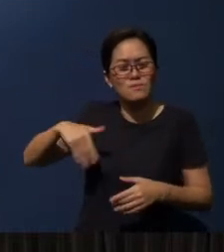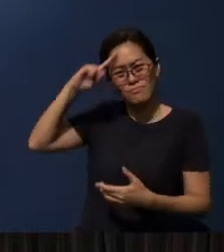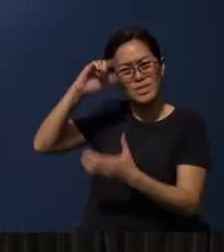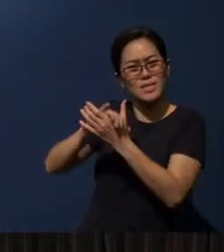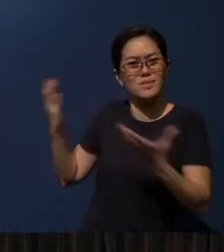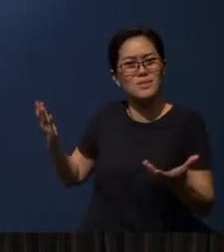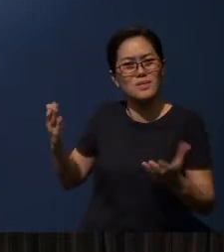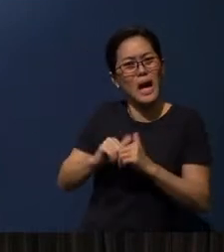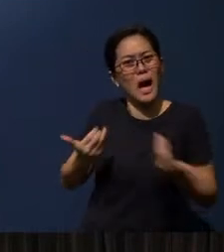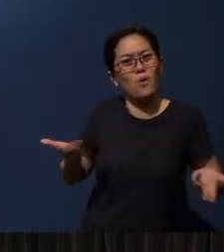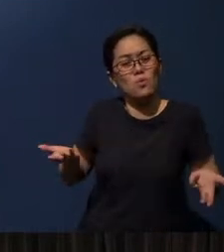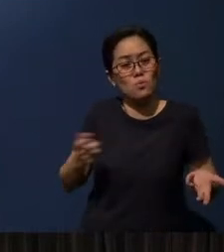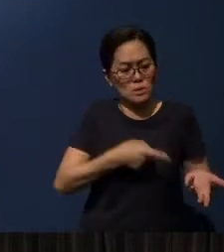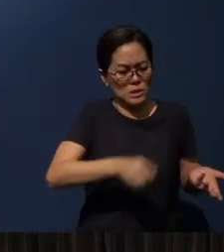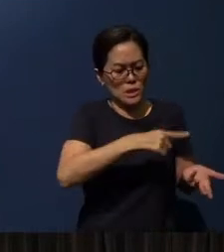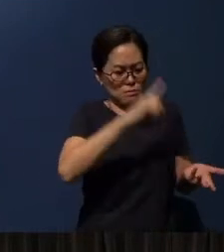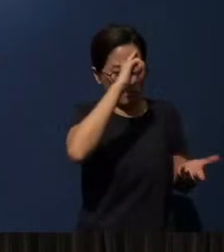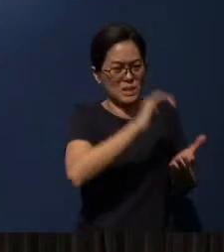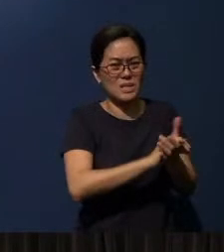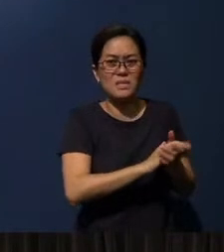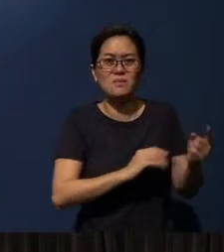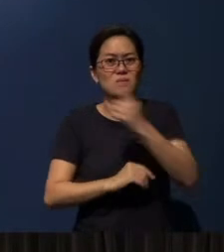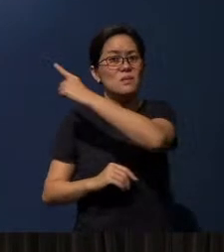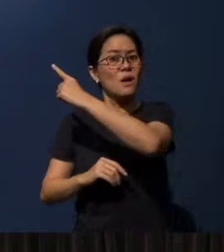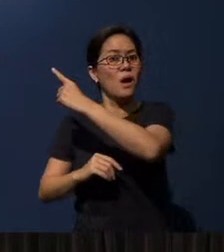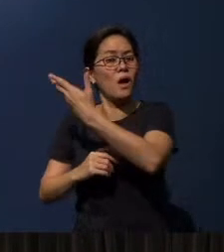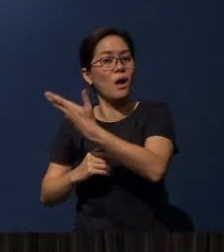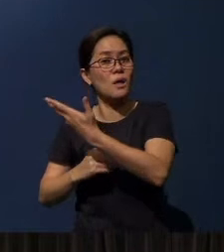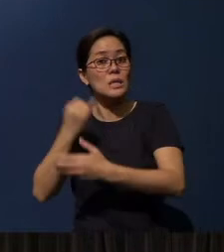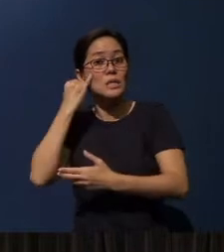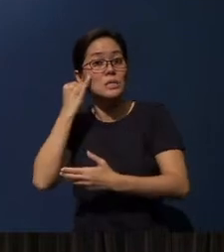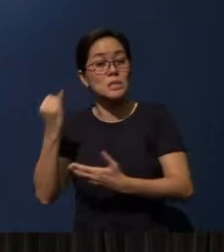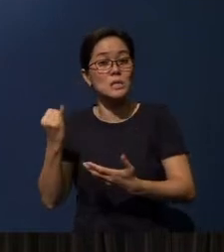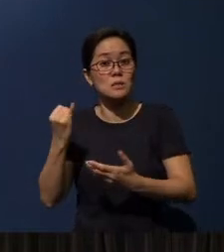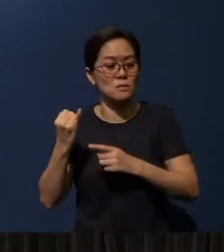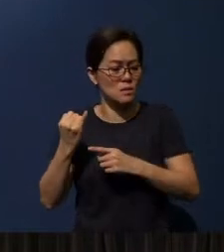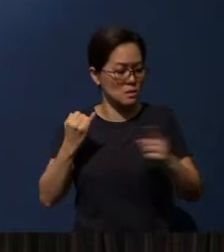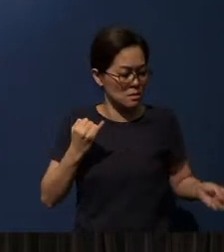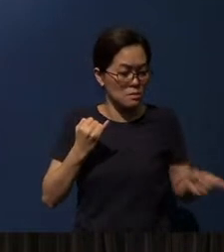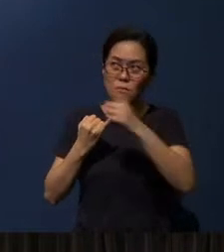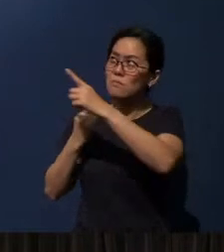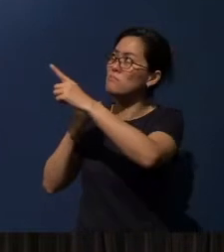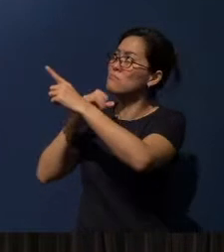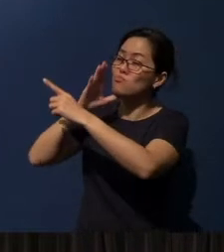And how shall they believe in Him of whom they have not heard?